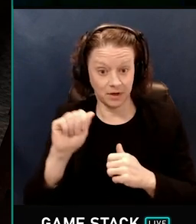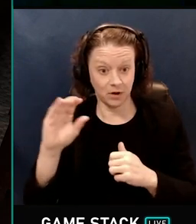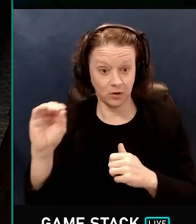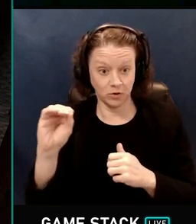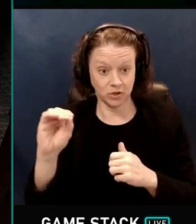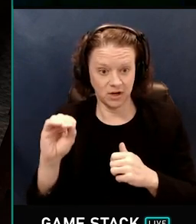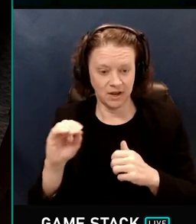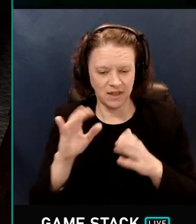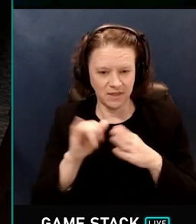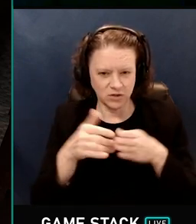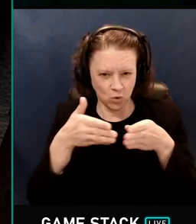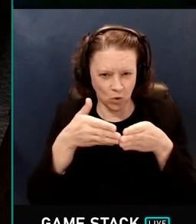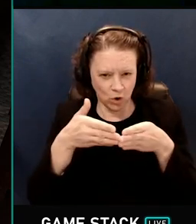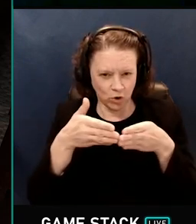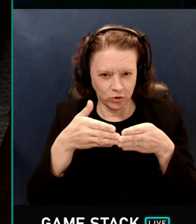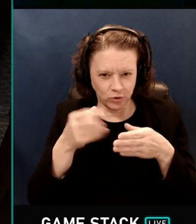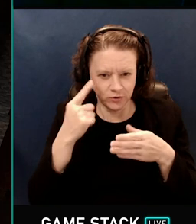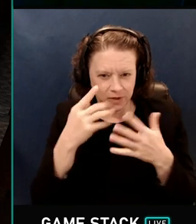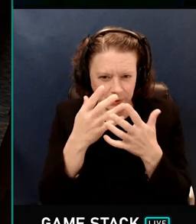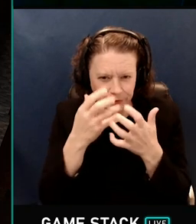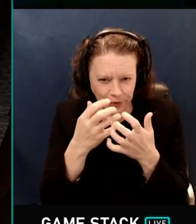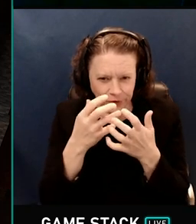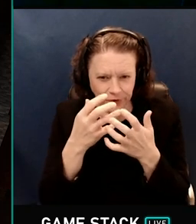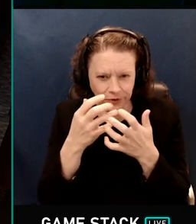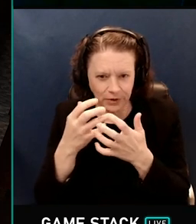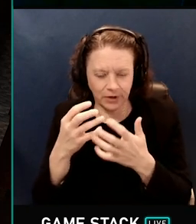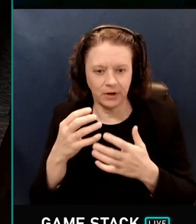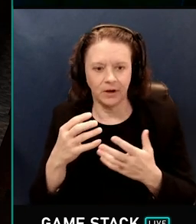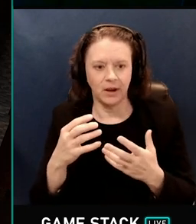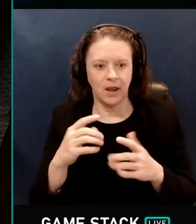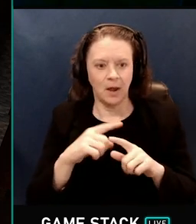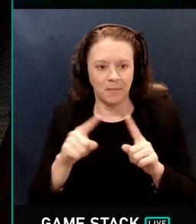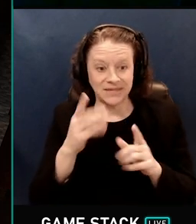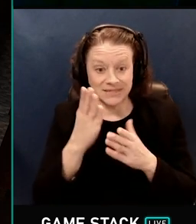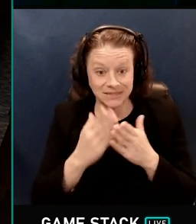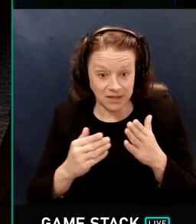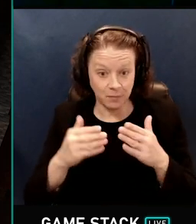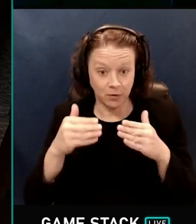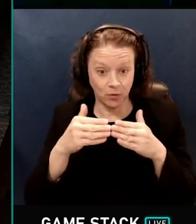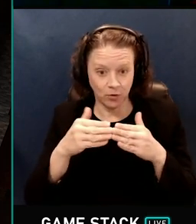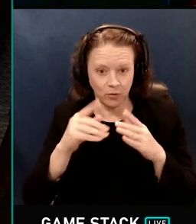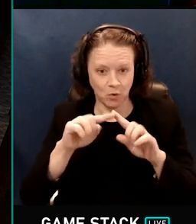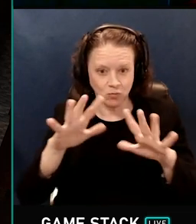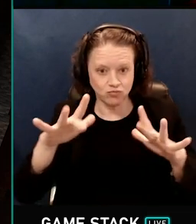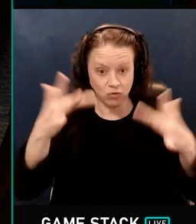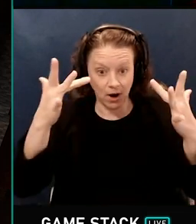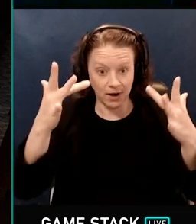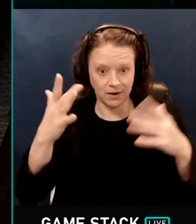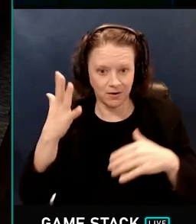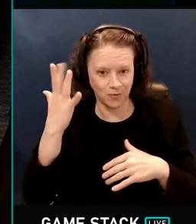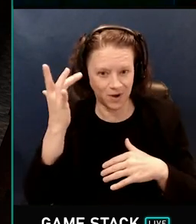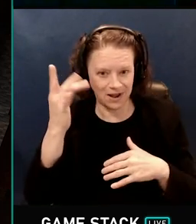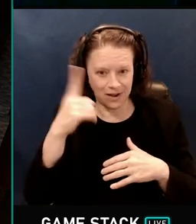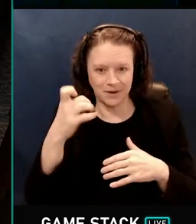This area here, or this area here, the corners aren't darker, they're brighter, because the light is bouncing very close.